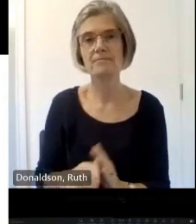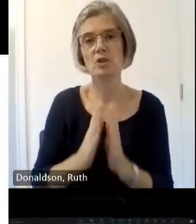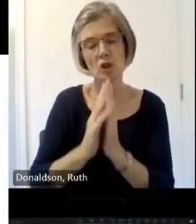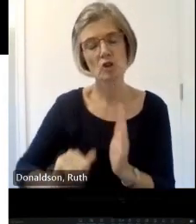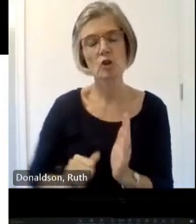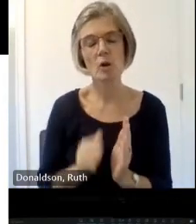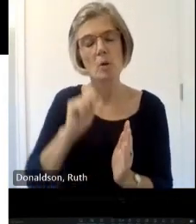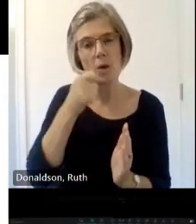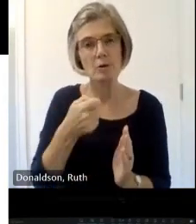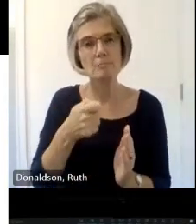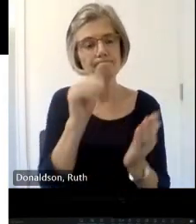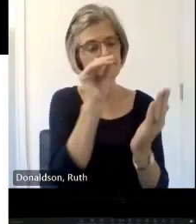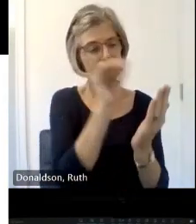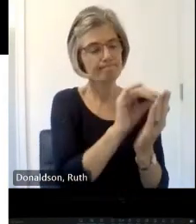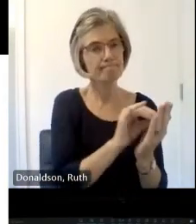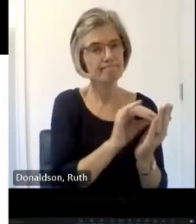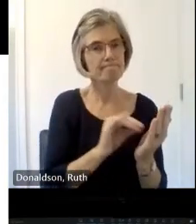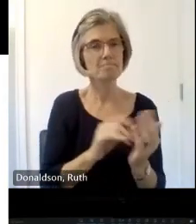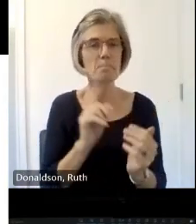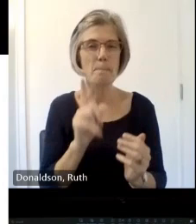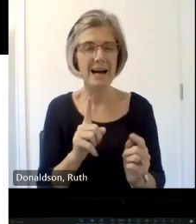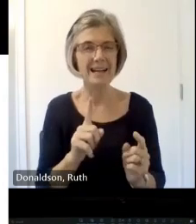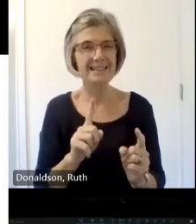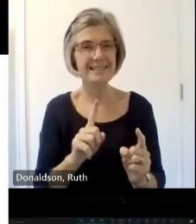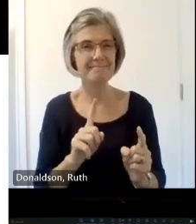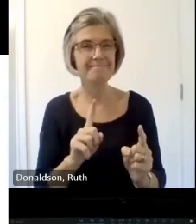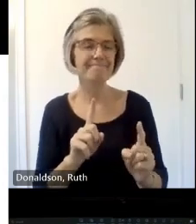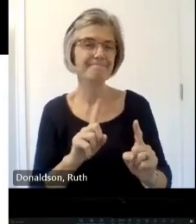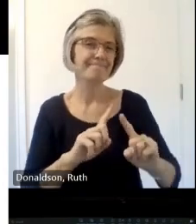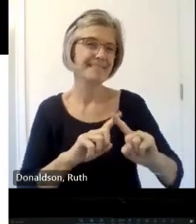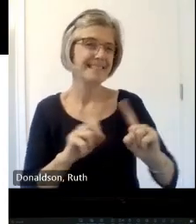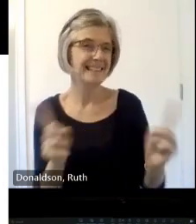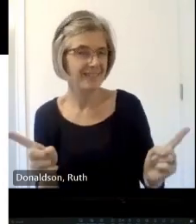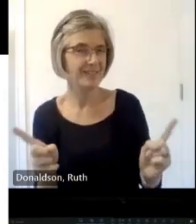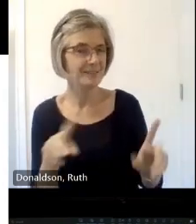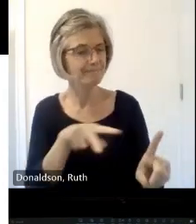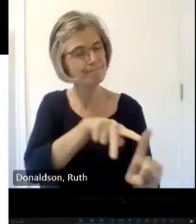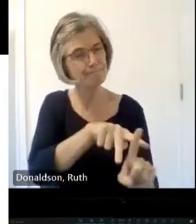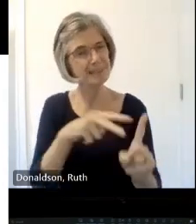like it's perhaps it can be quite sub Ive if the minister is being tasked with doing it he might